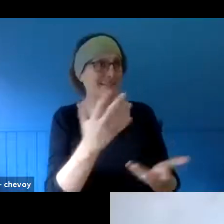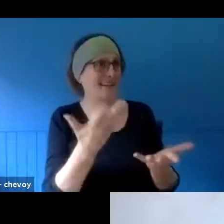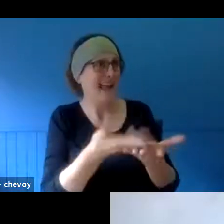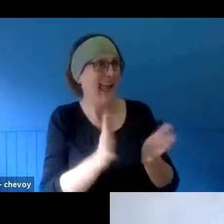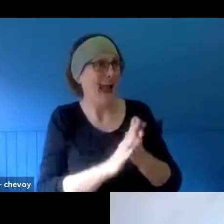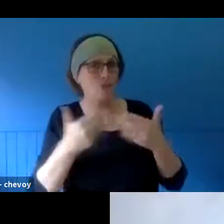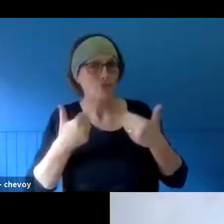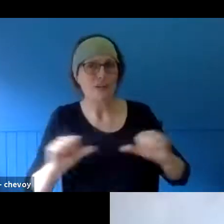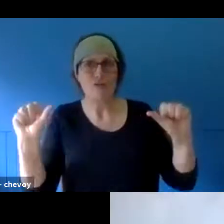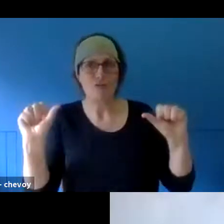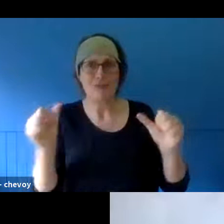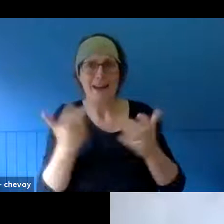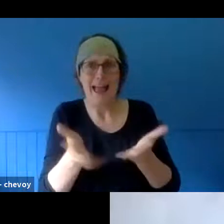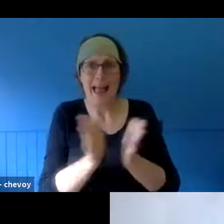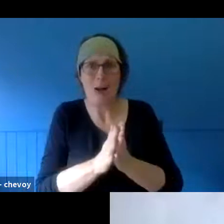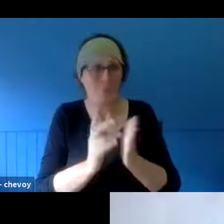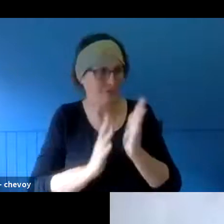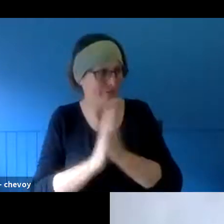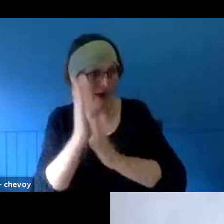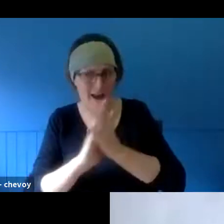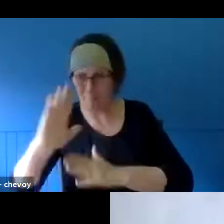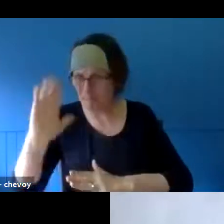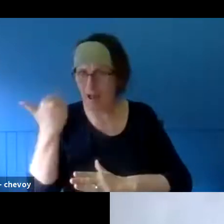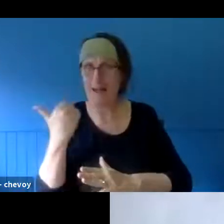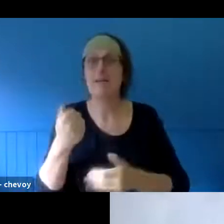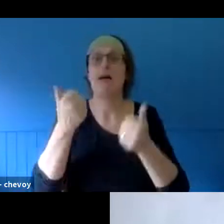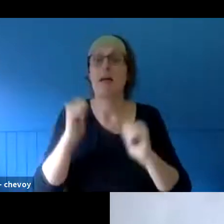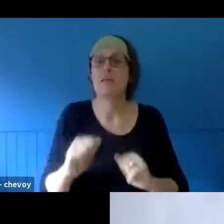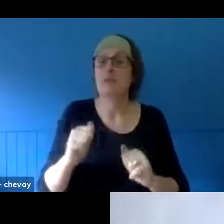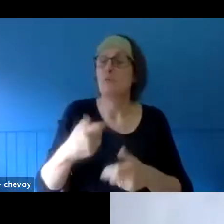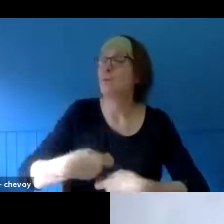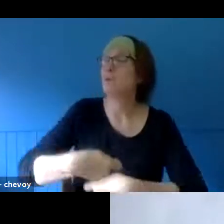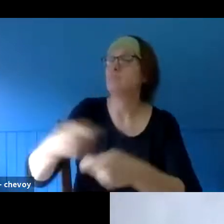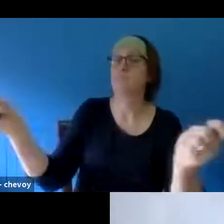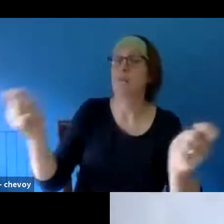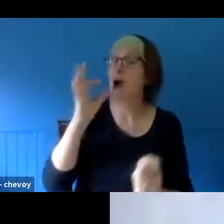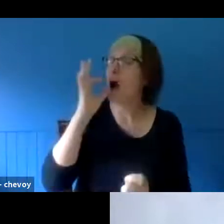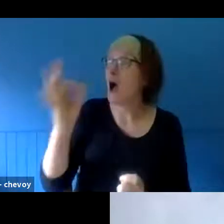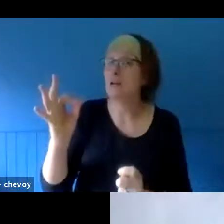public so that the public could then vote on what was, they thought, a